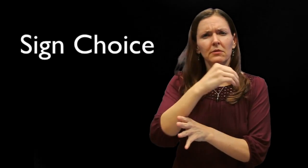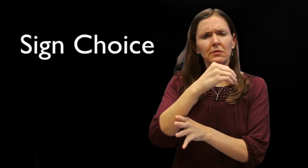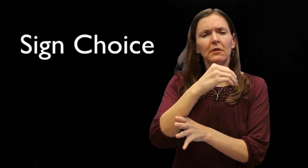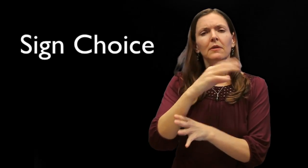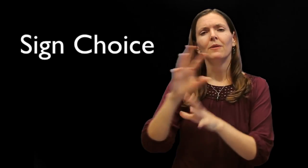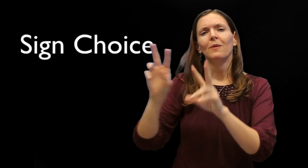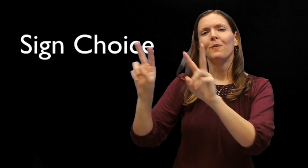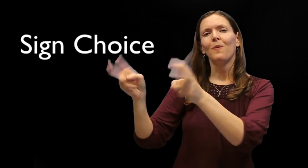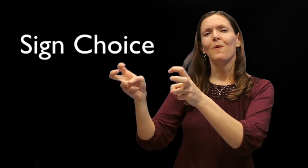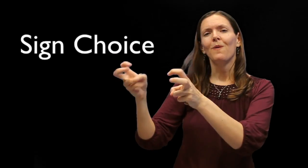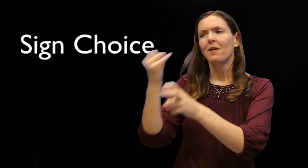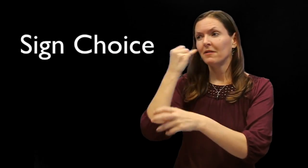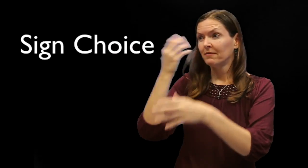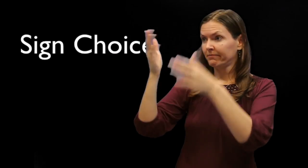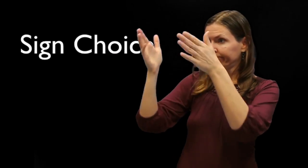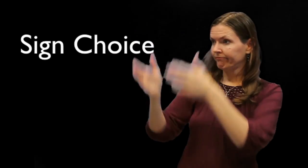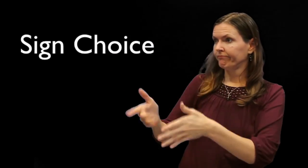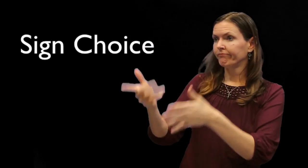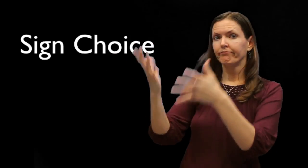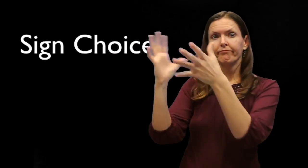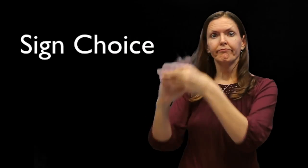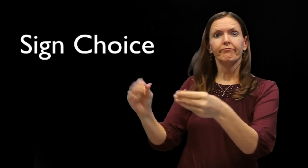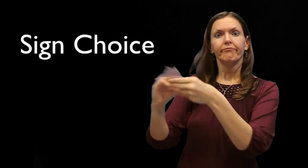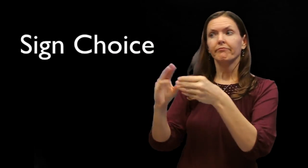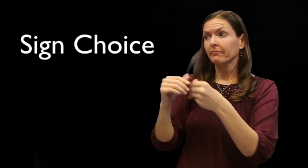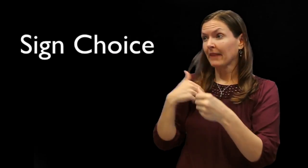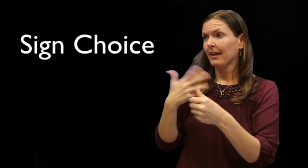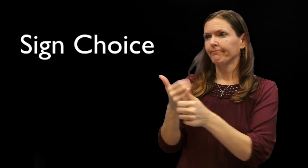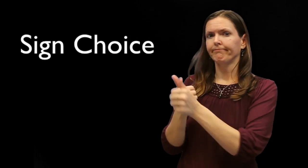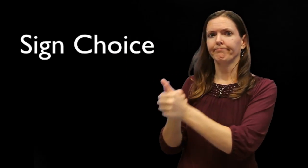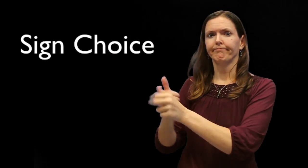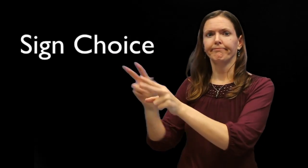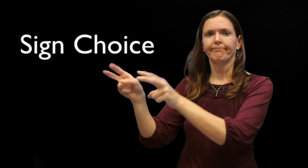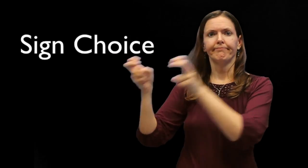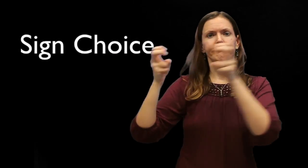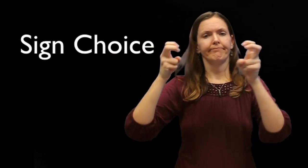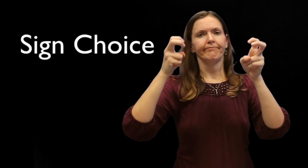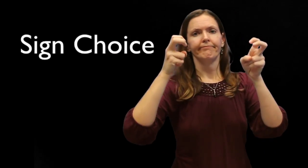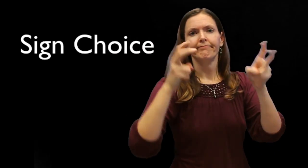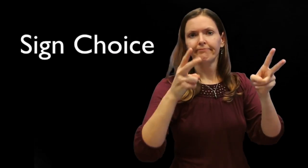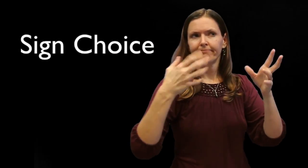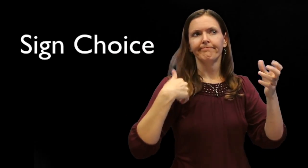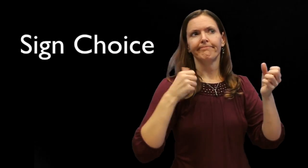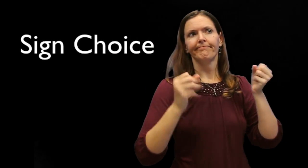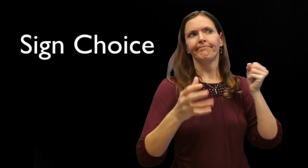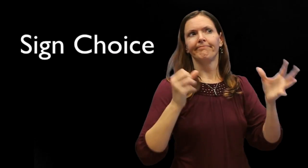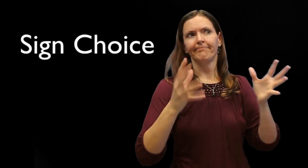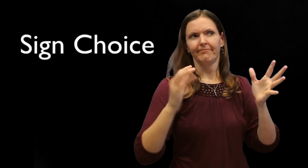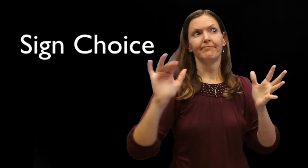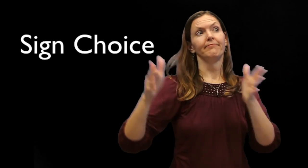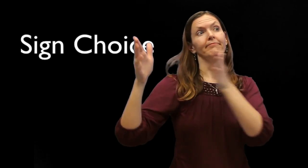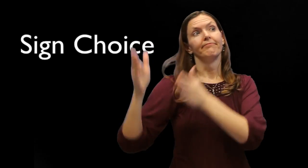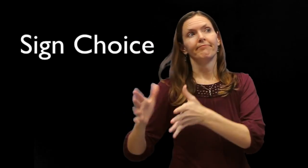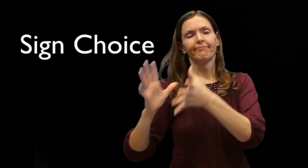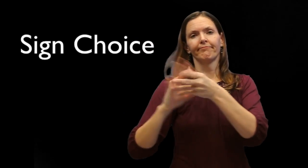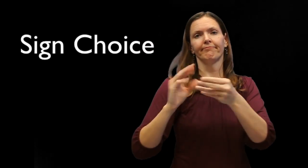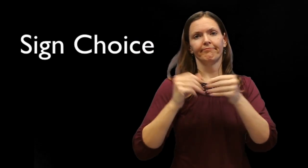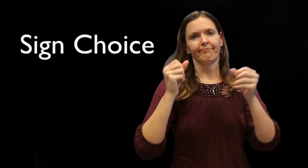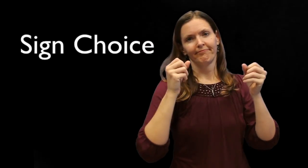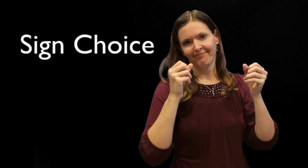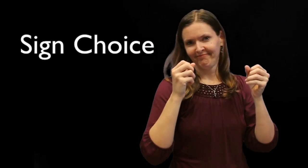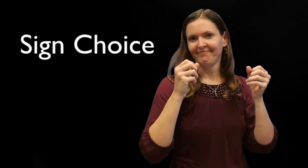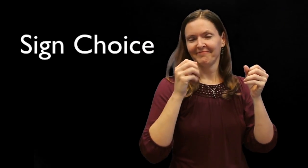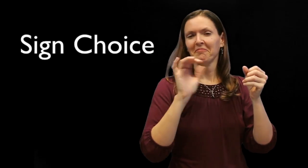The use of casual word choices can be included when they are directly quoted from the source.